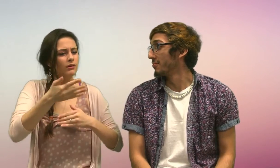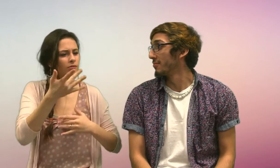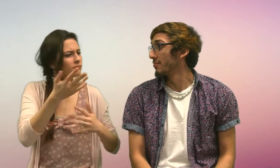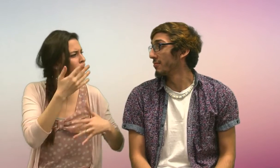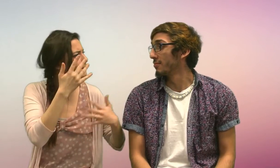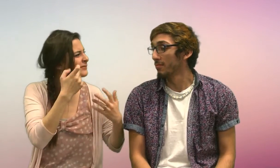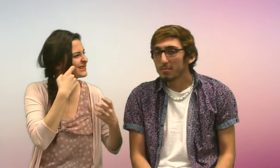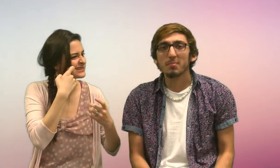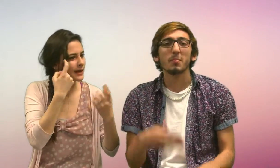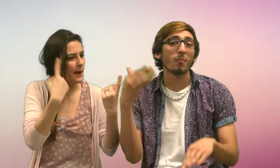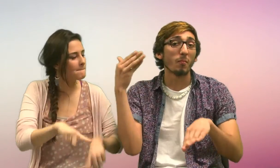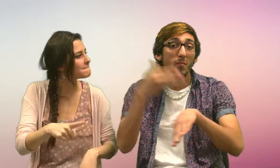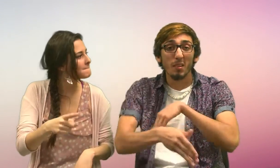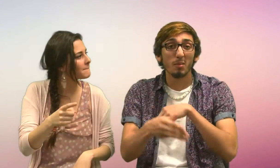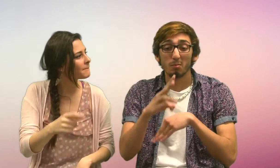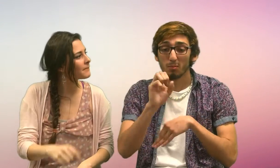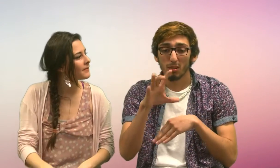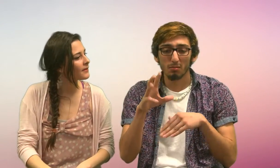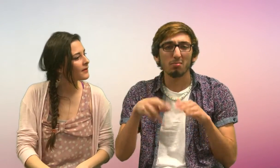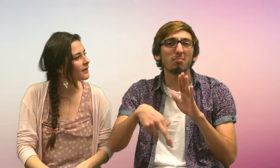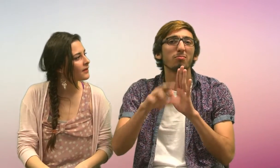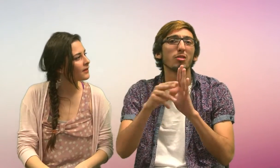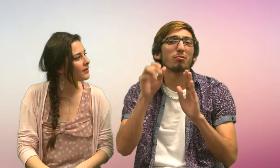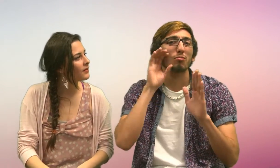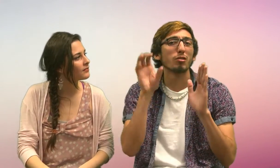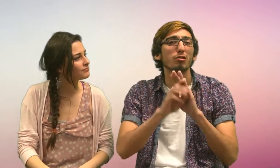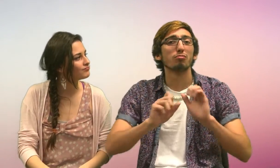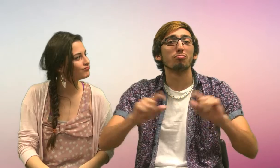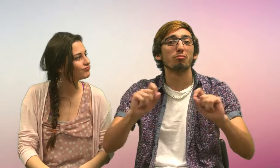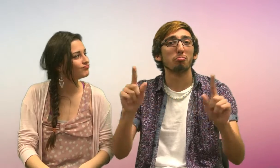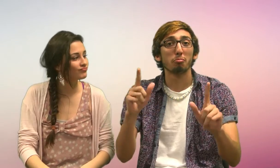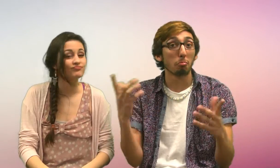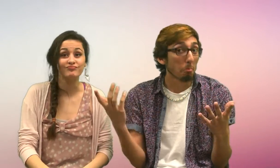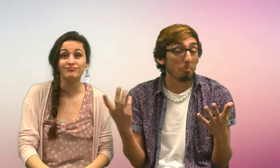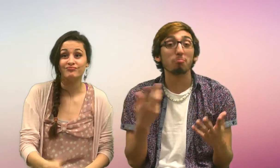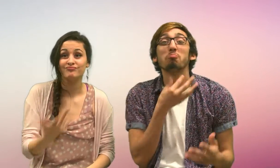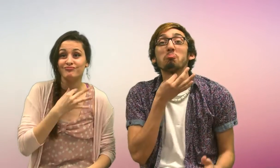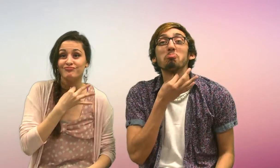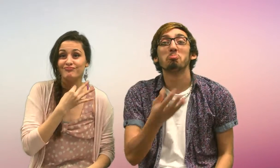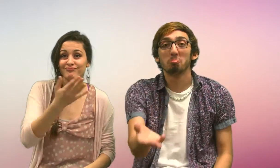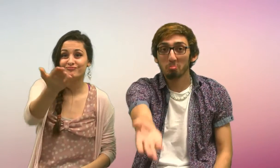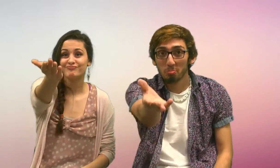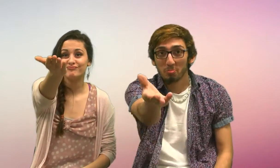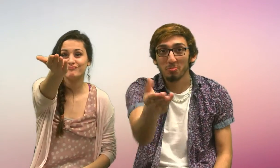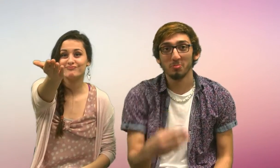So our next video have something that recently happened. We would review some pictures from WSBC. Here it it.